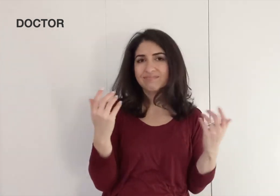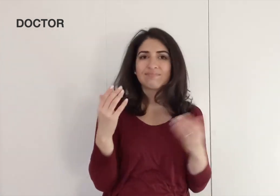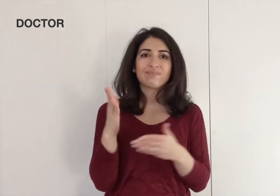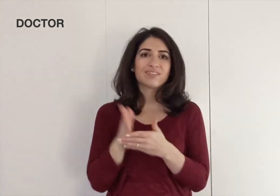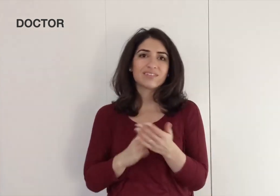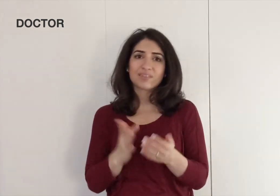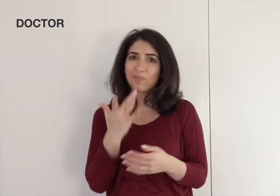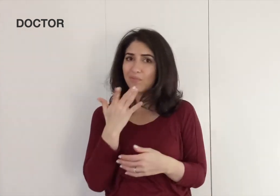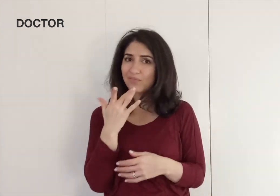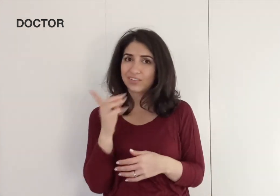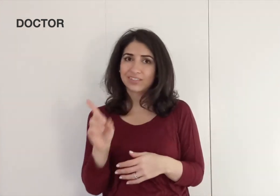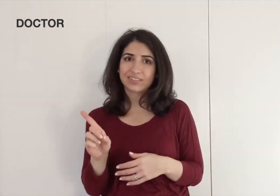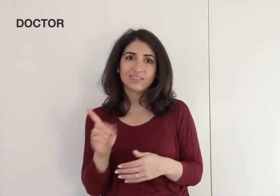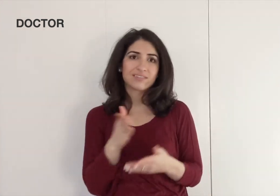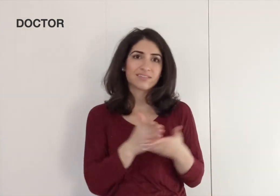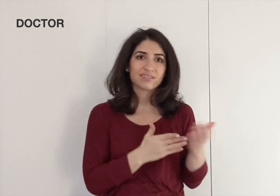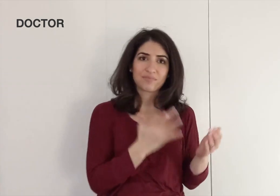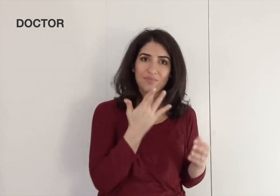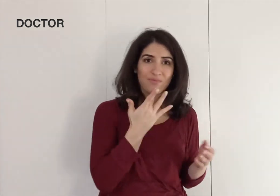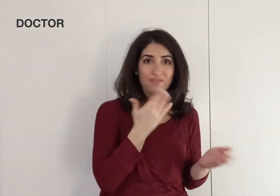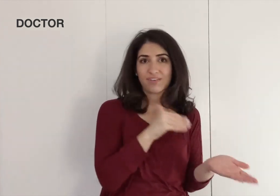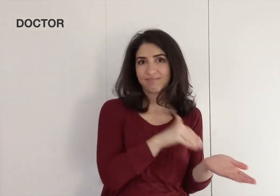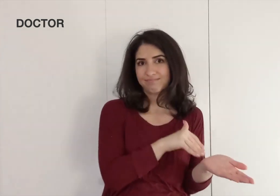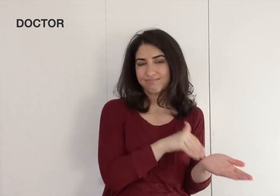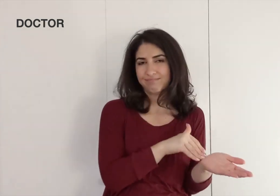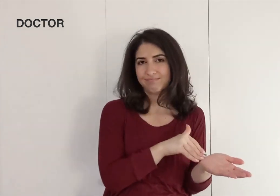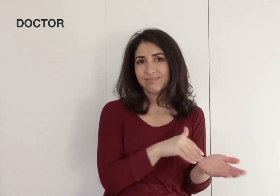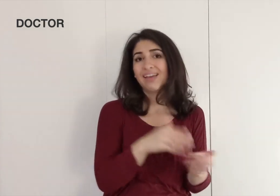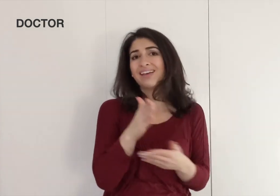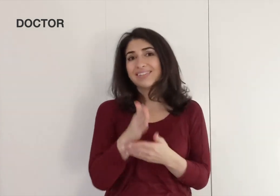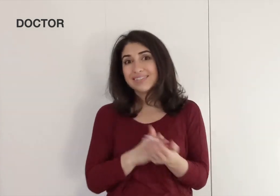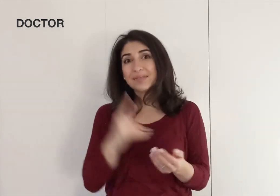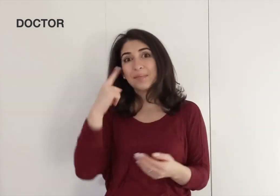Some prefer the handshape "D", some prefer DOCTOR.